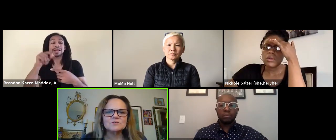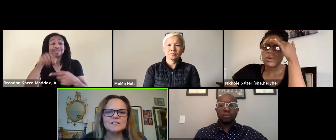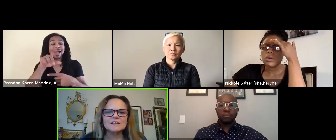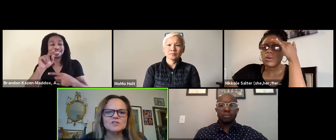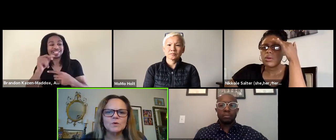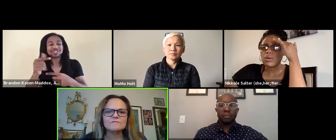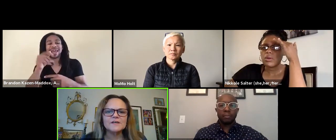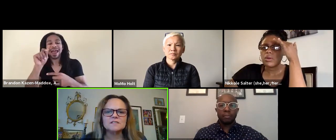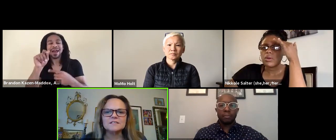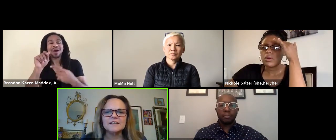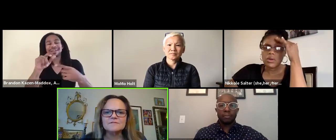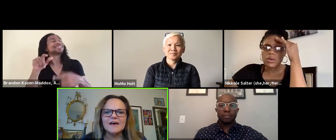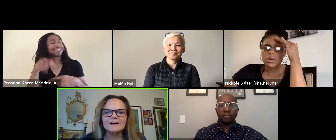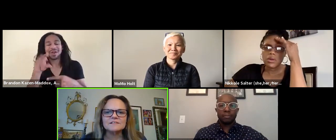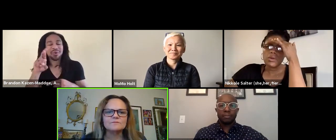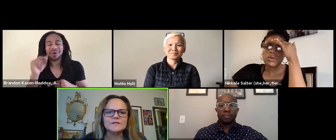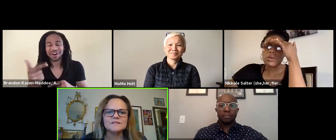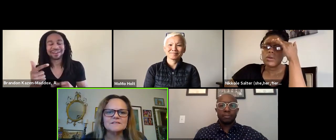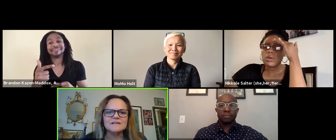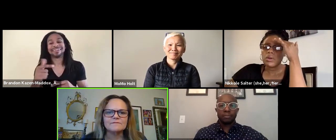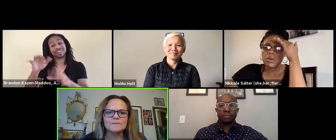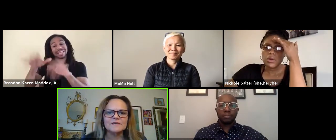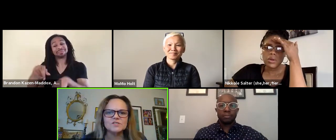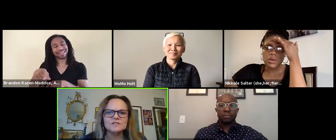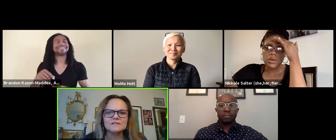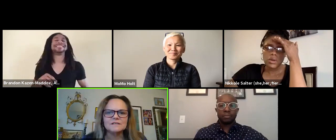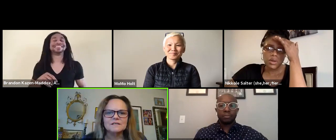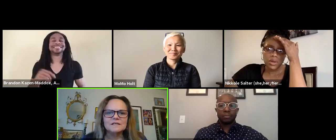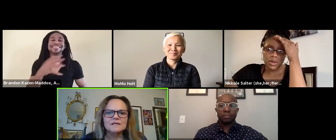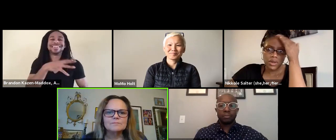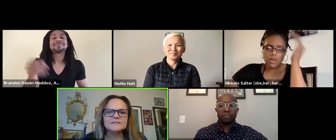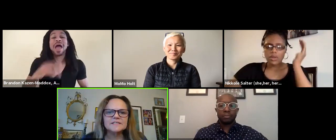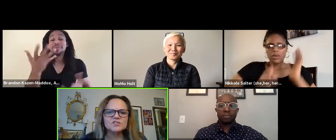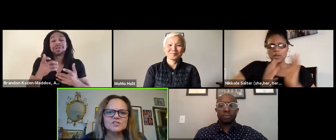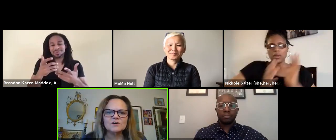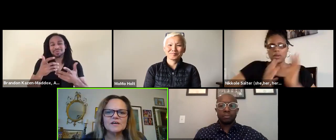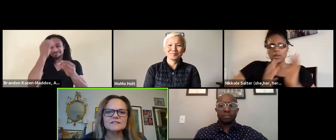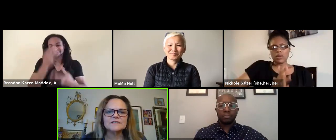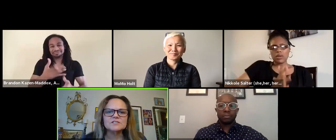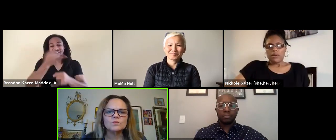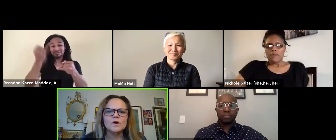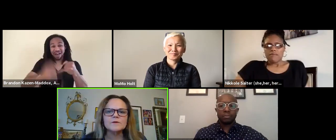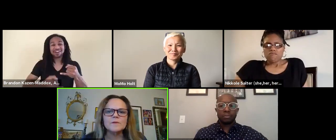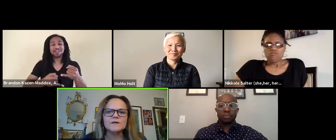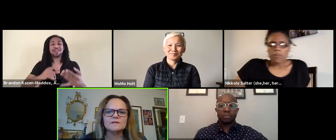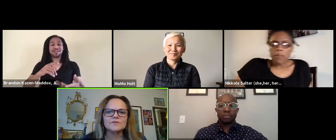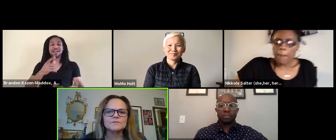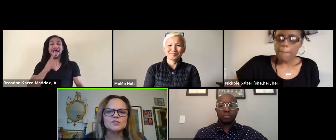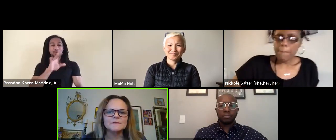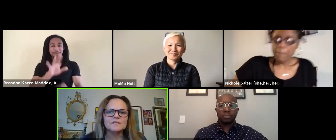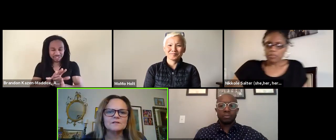And now I'd like us to engage in one final collective act of witness and affirmation. Please share at least one moment